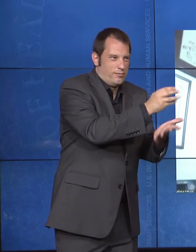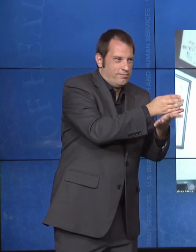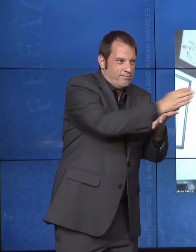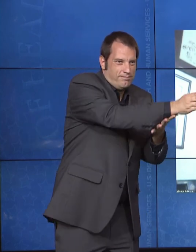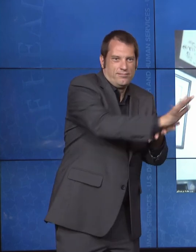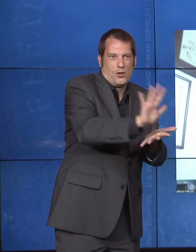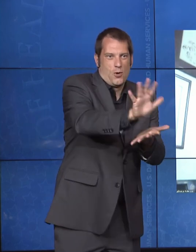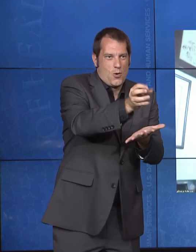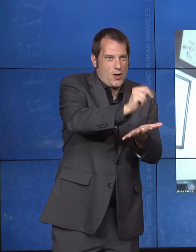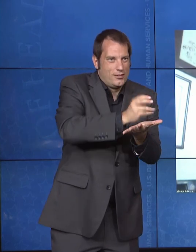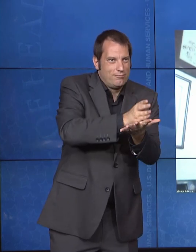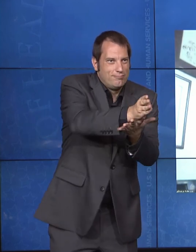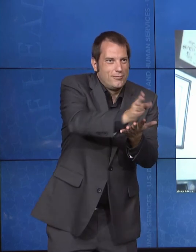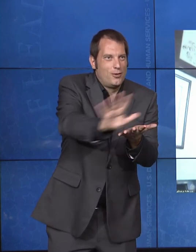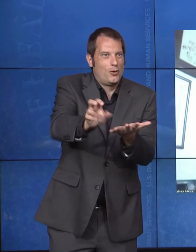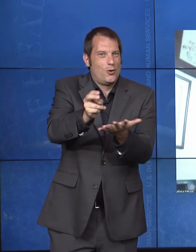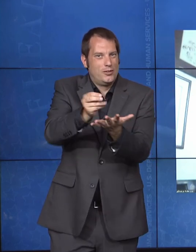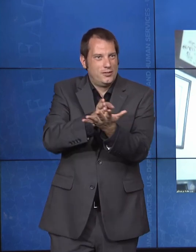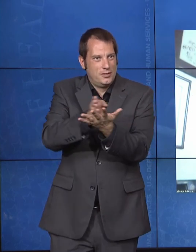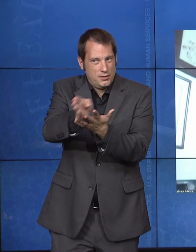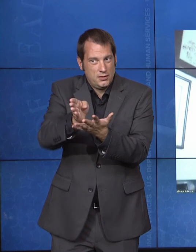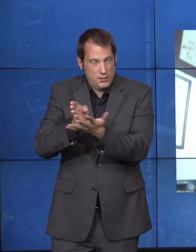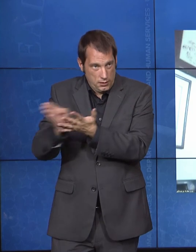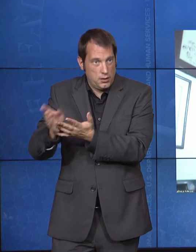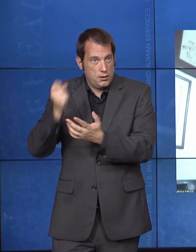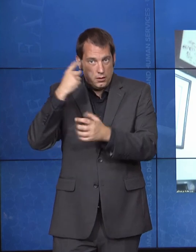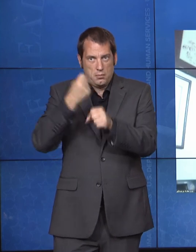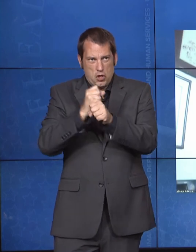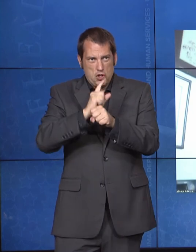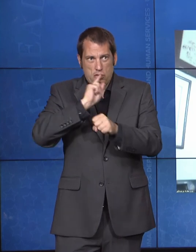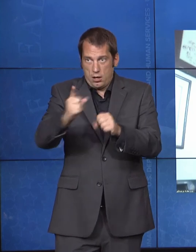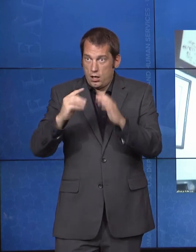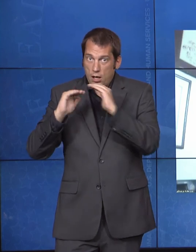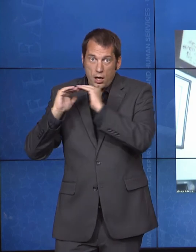to healthcare and to human services, which is the other H in the Department of Health